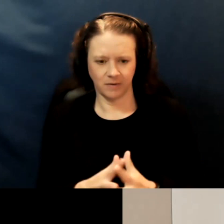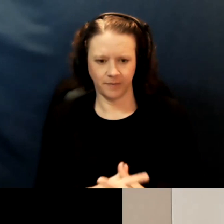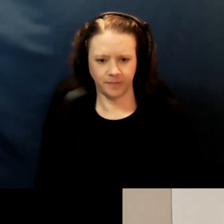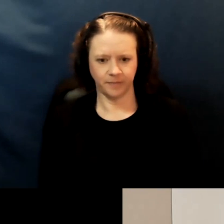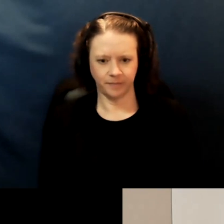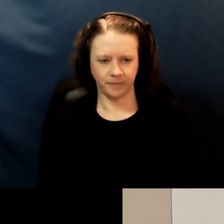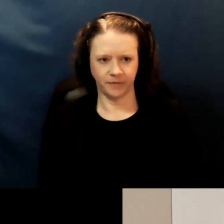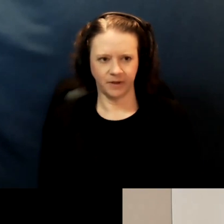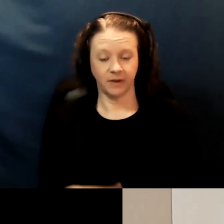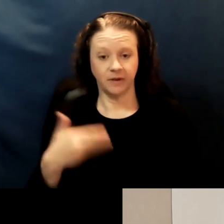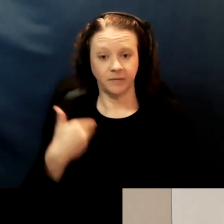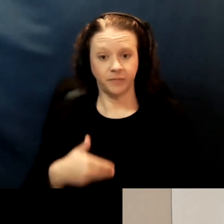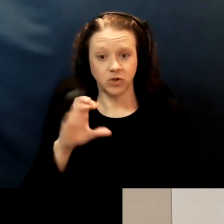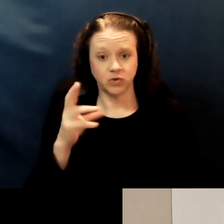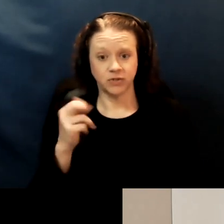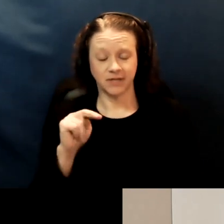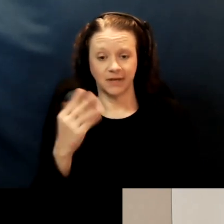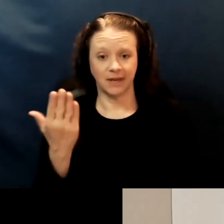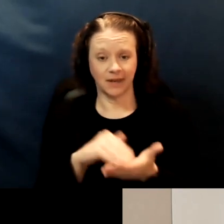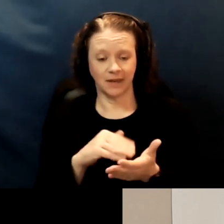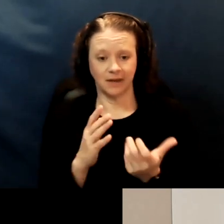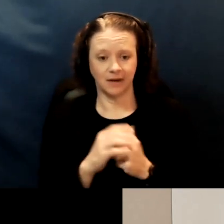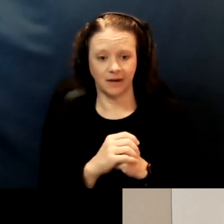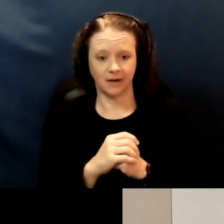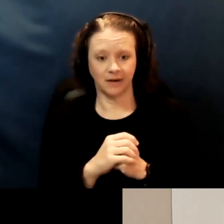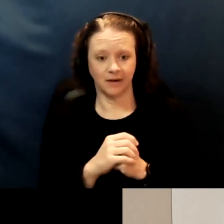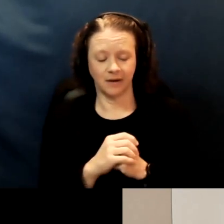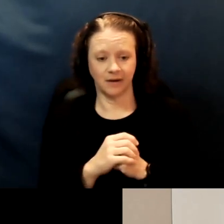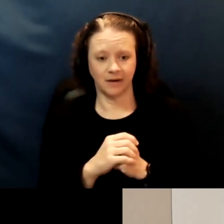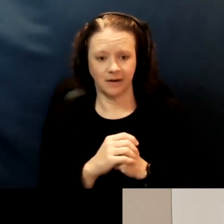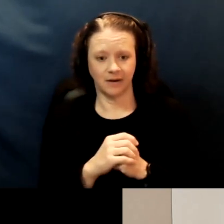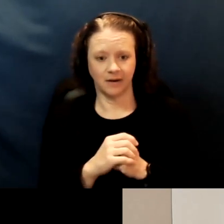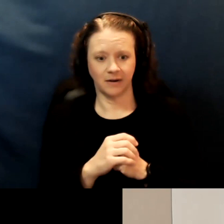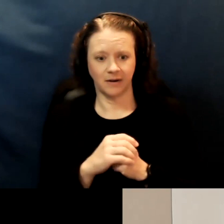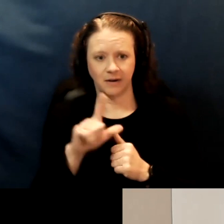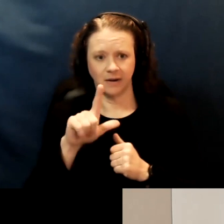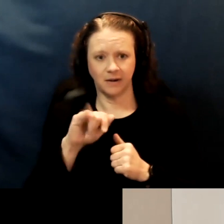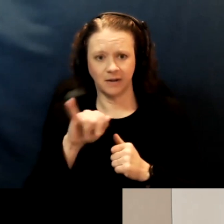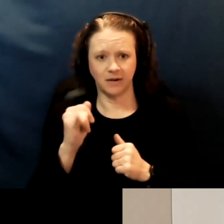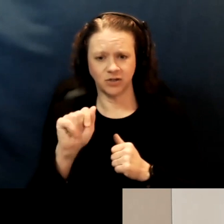[Susan] Okay, this is Susan again. Leah, do you wanna go ahead and ask your question?